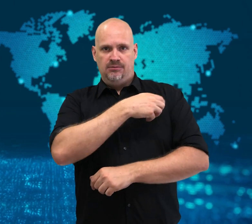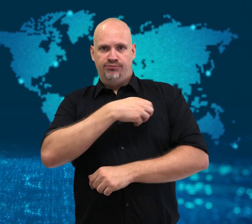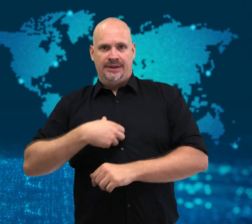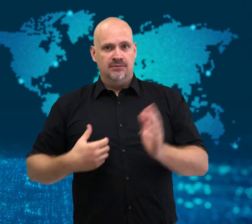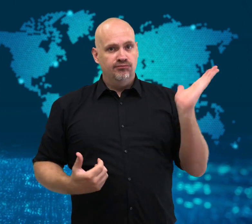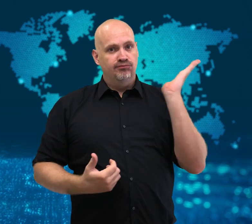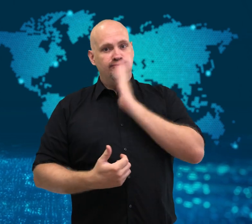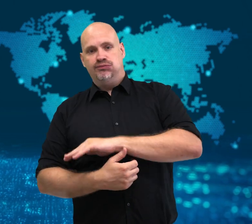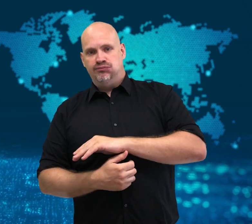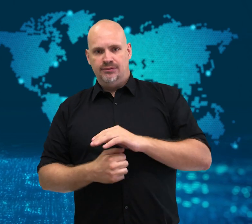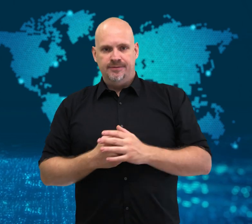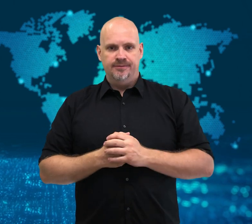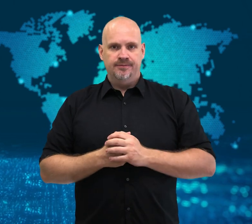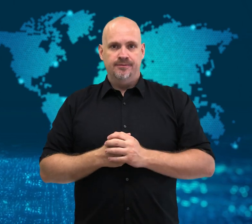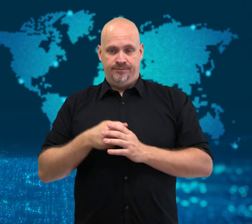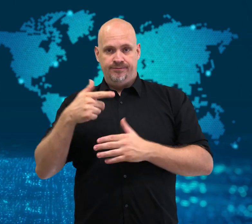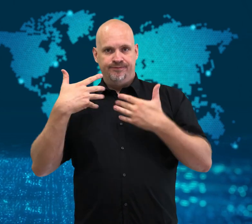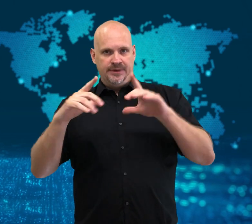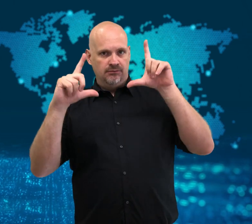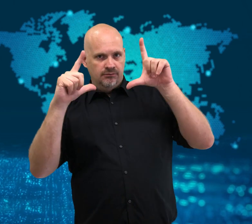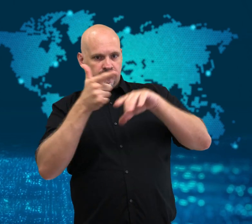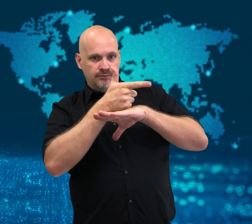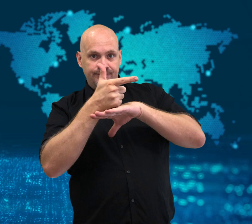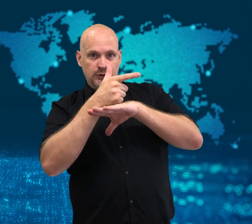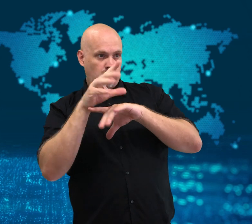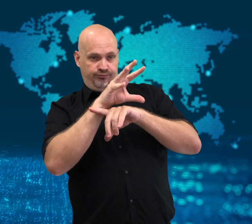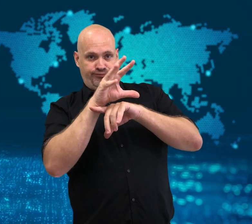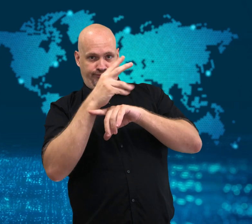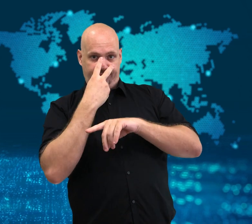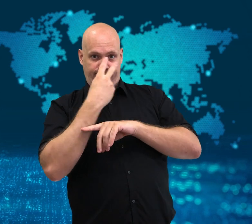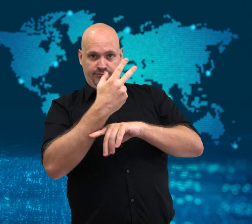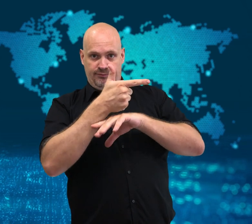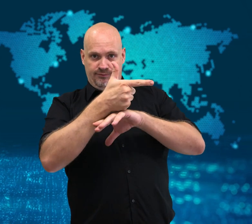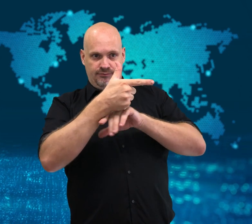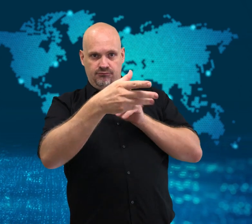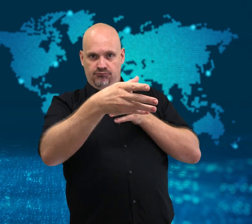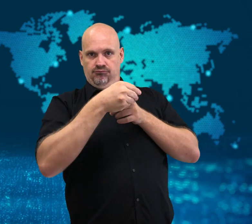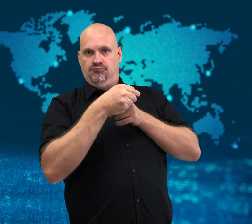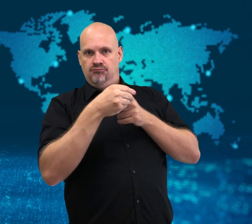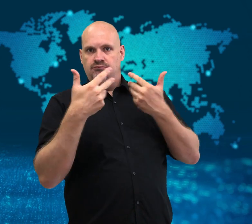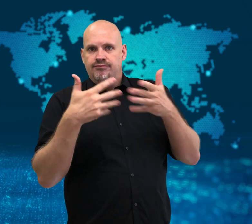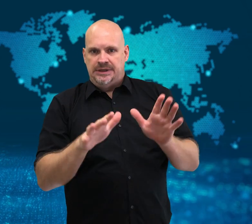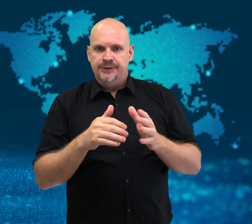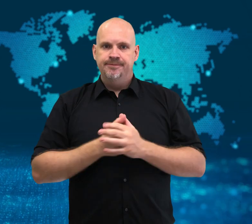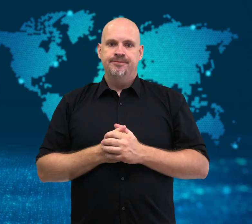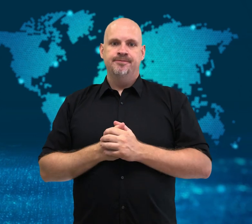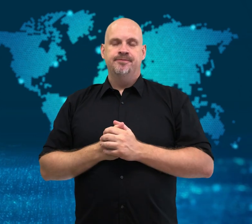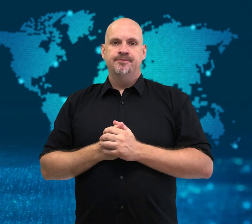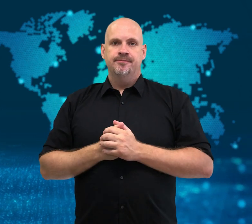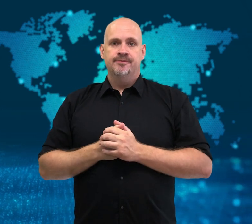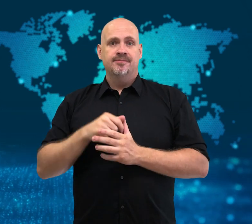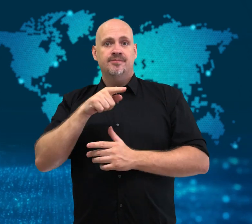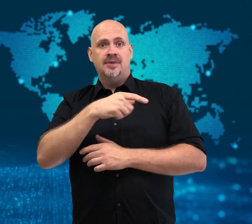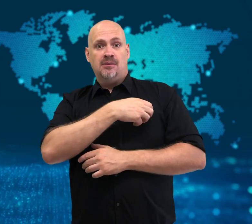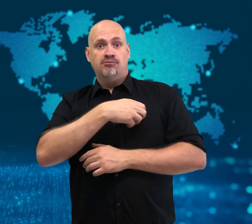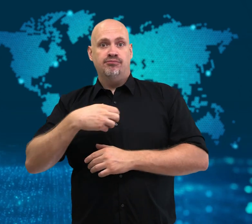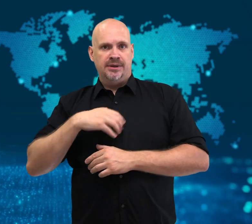A man in a green T-shirt, glasses, and a face mask,